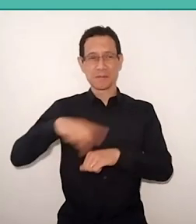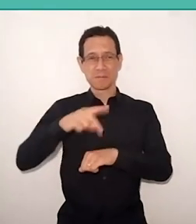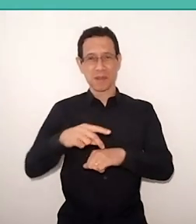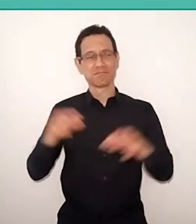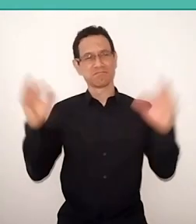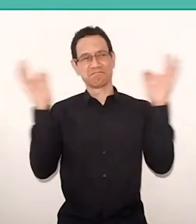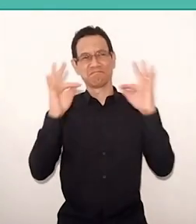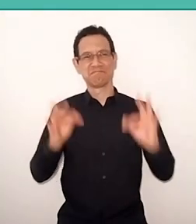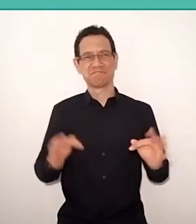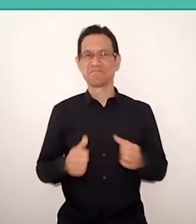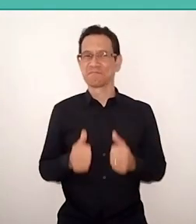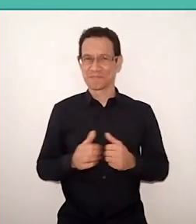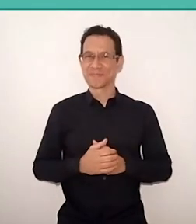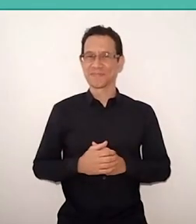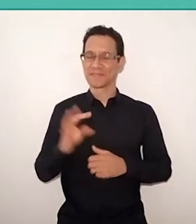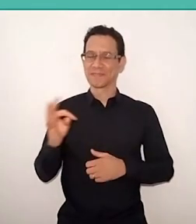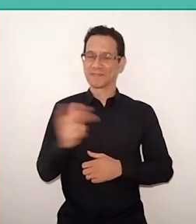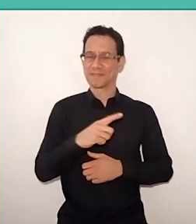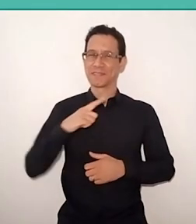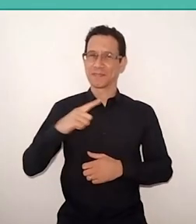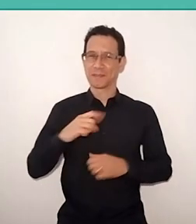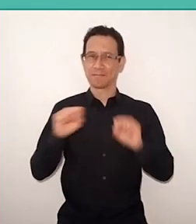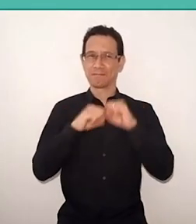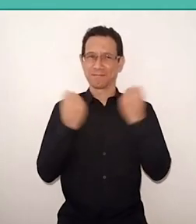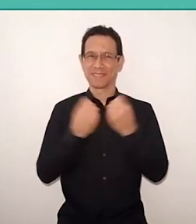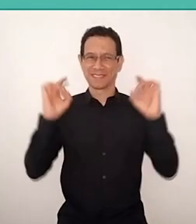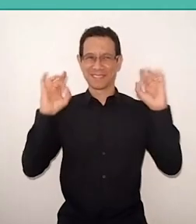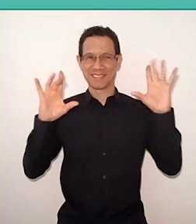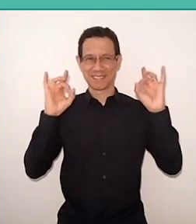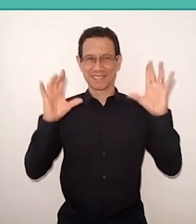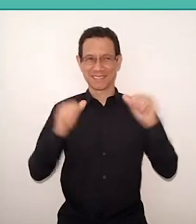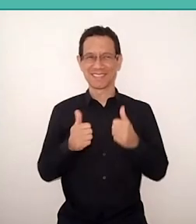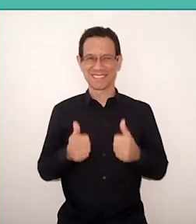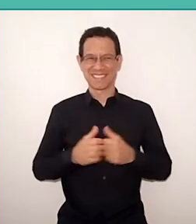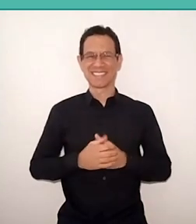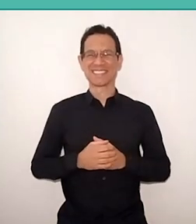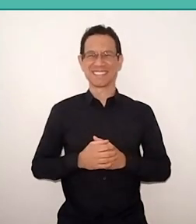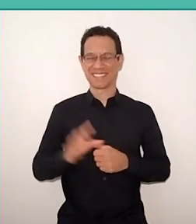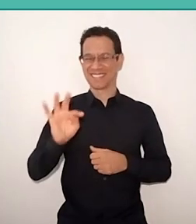So I hope we all have an excellent seminar. And that was it. Tereza, it's up to you.